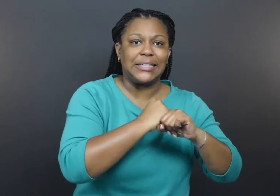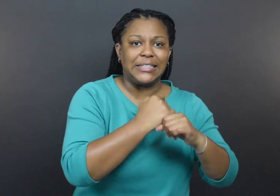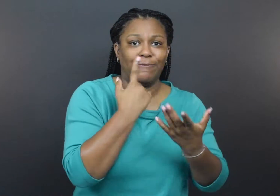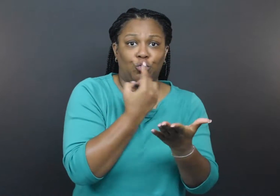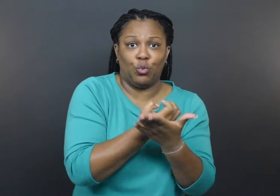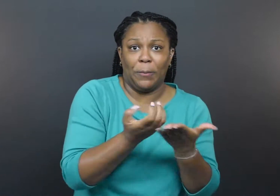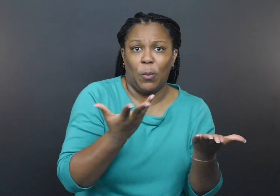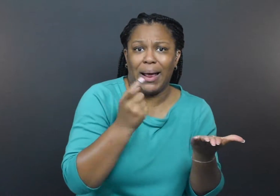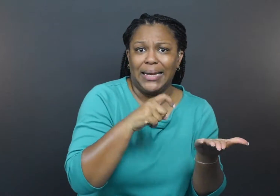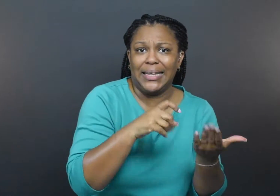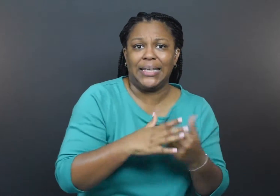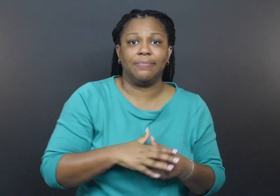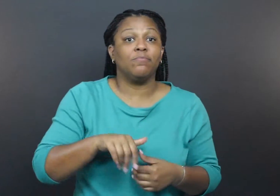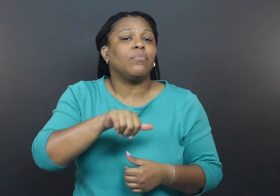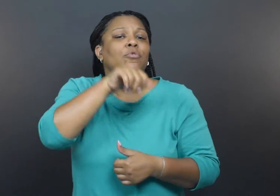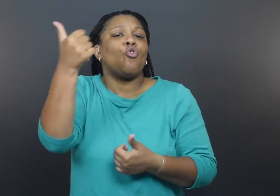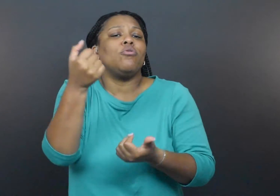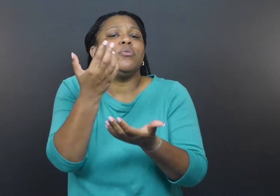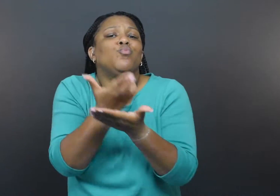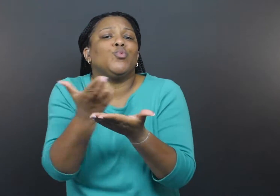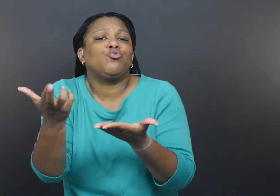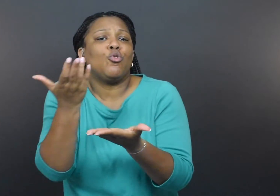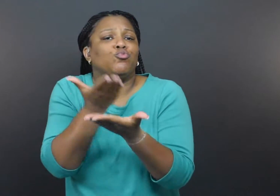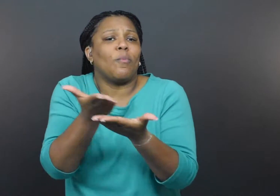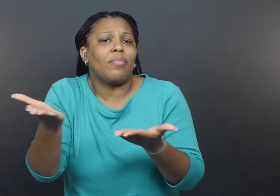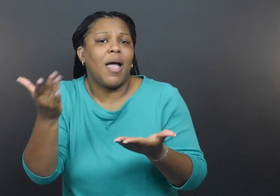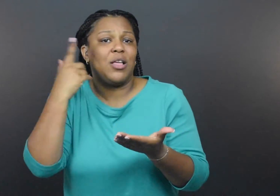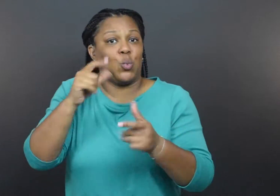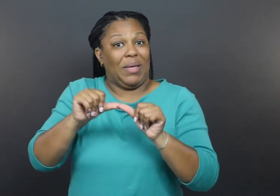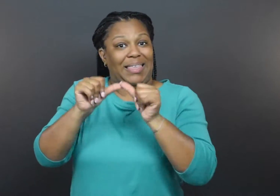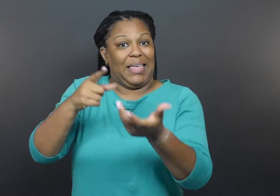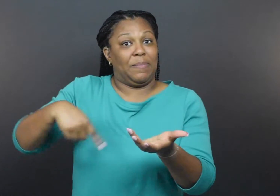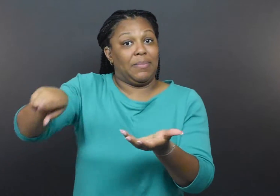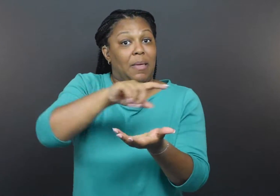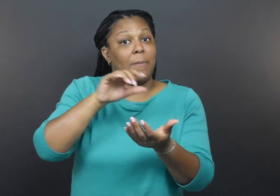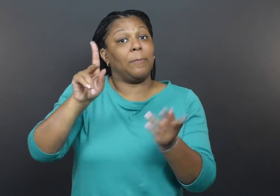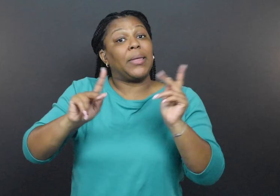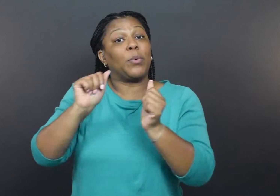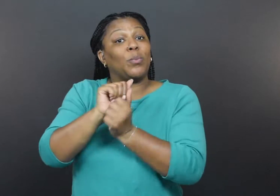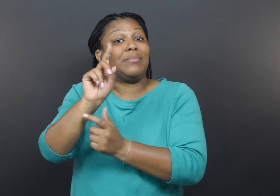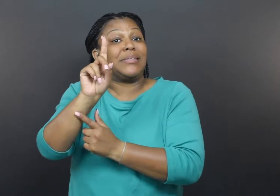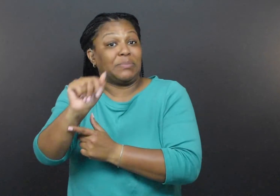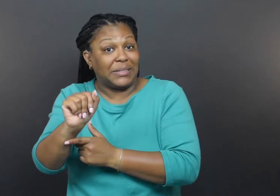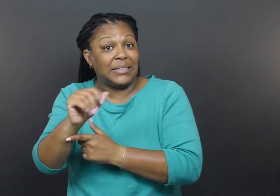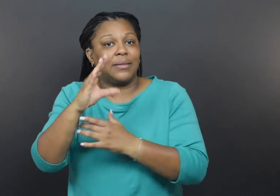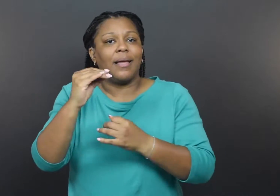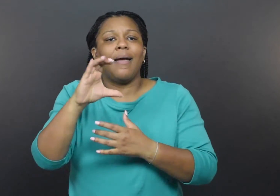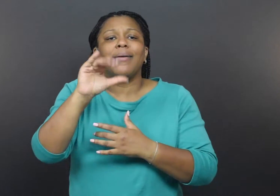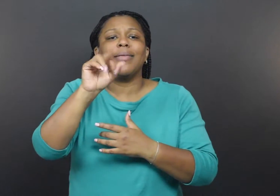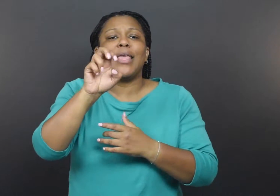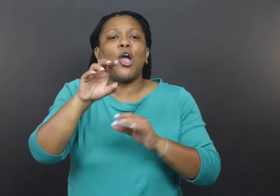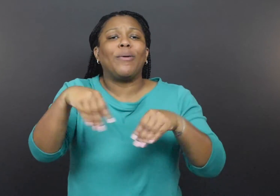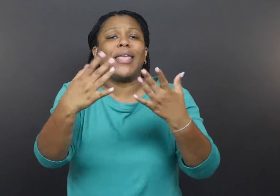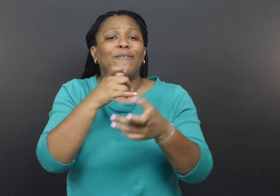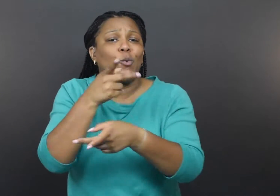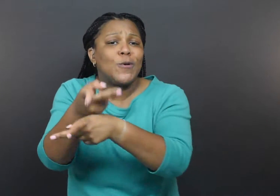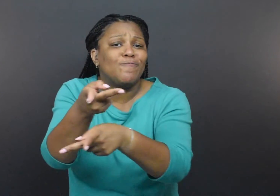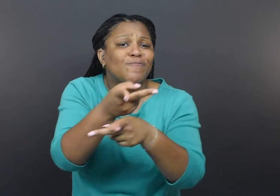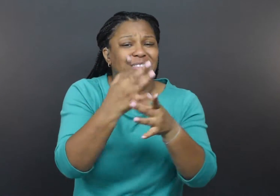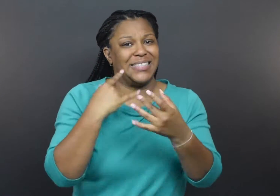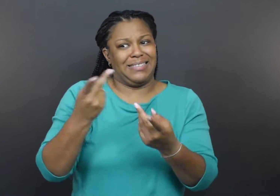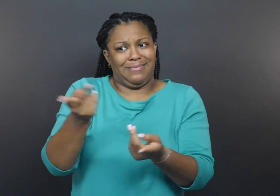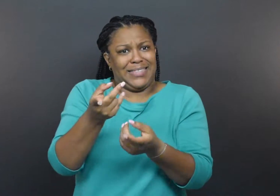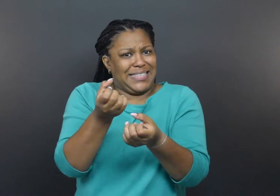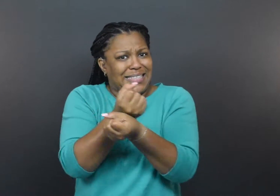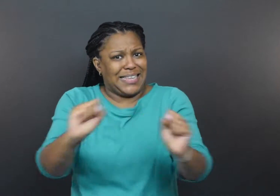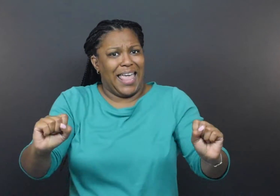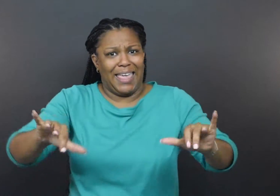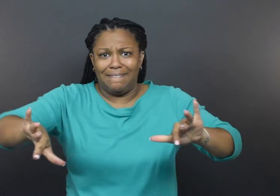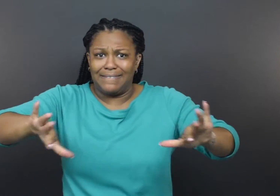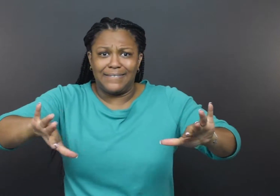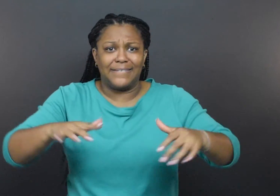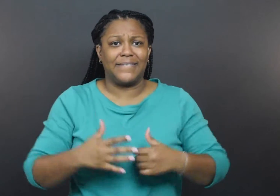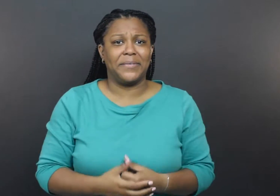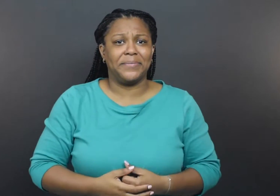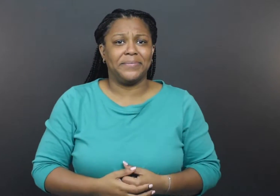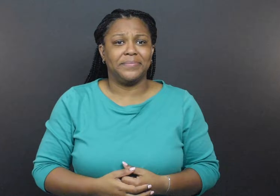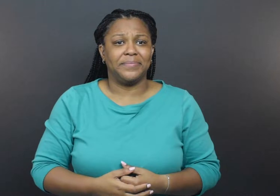equipment and other supplies to keep people with disabilities and caregivers safe,” she stated.